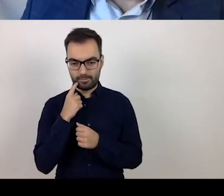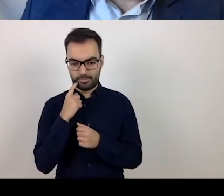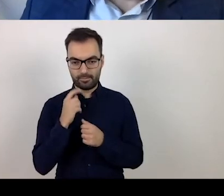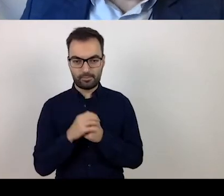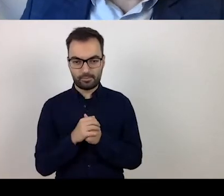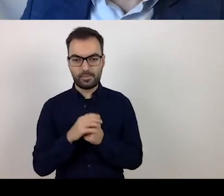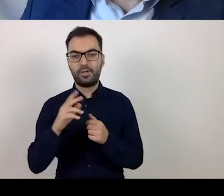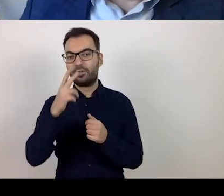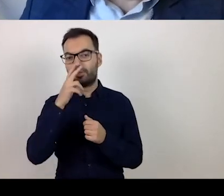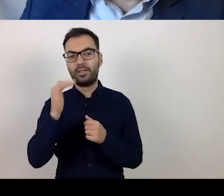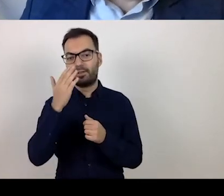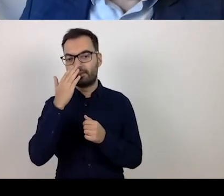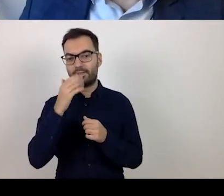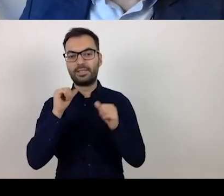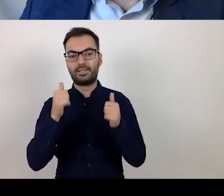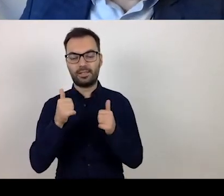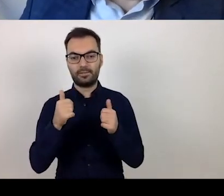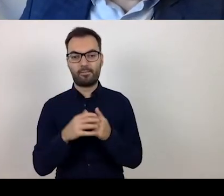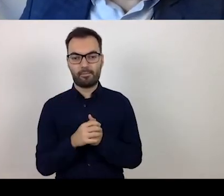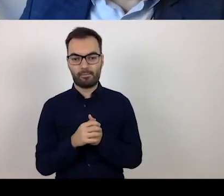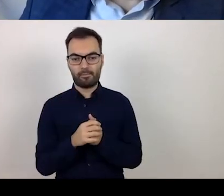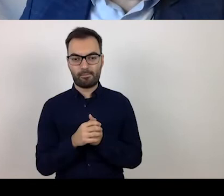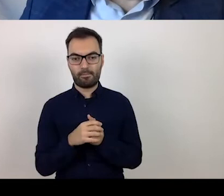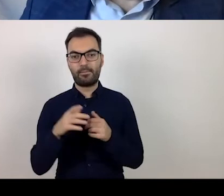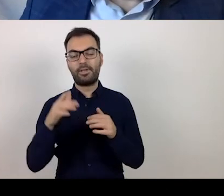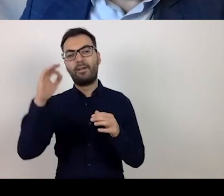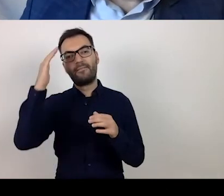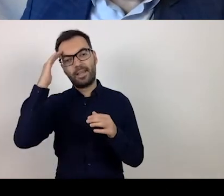what is the current level of your knowledge in this field.